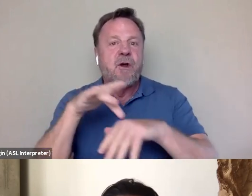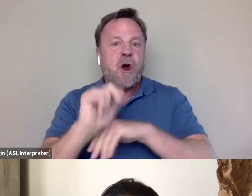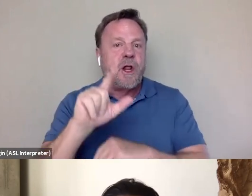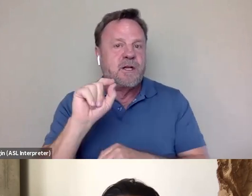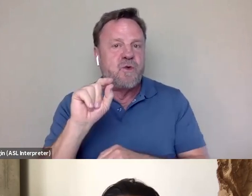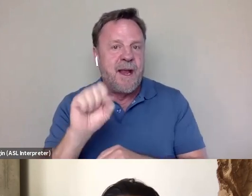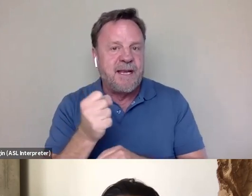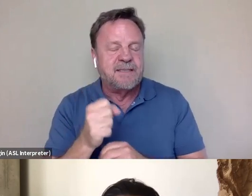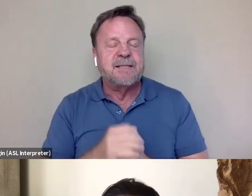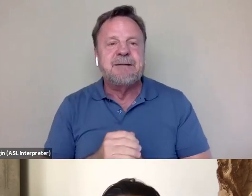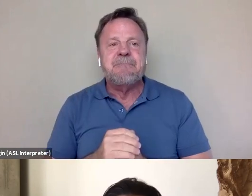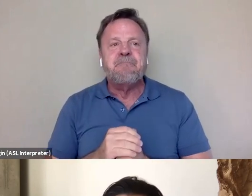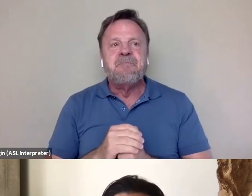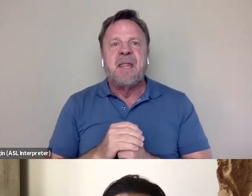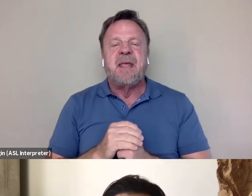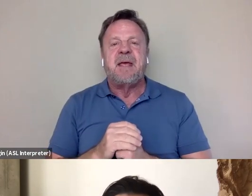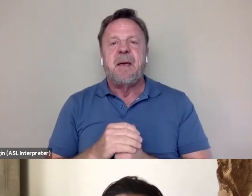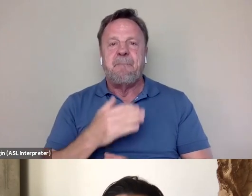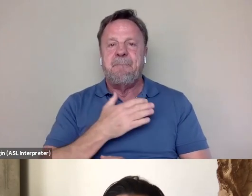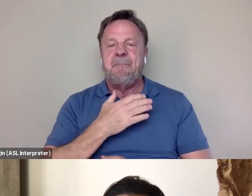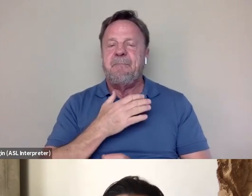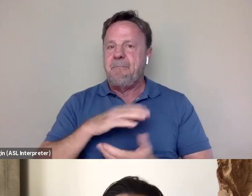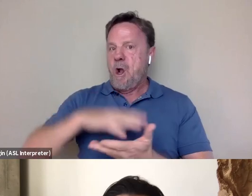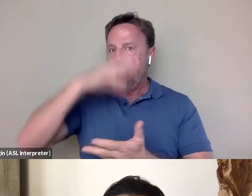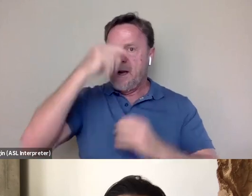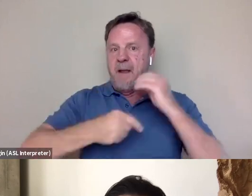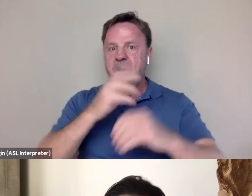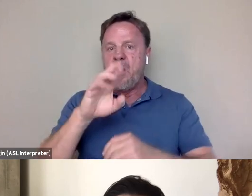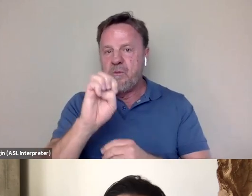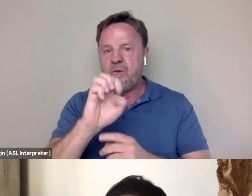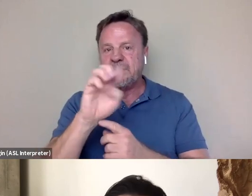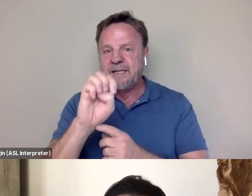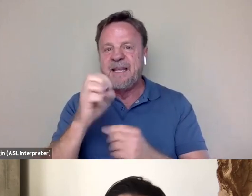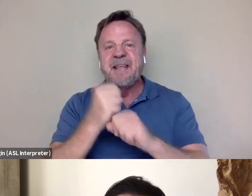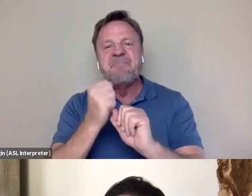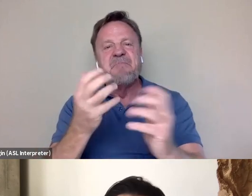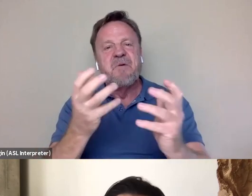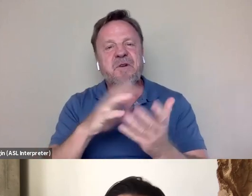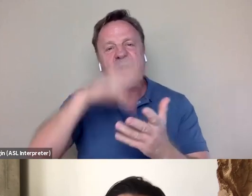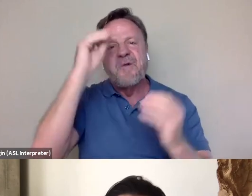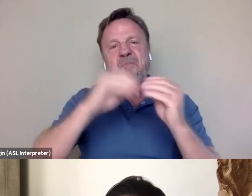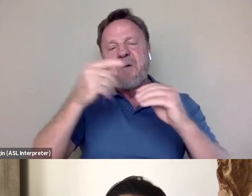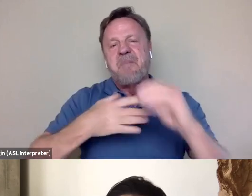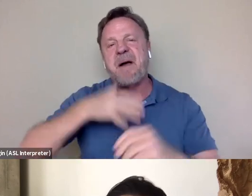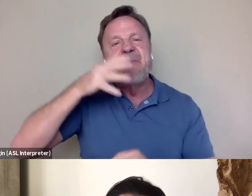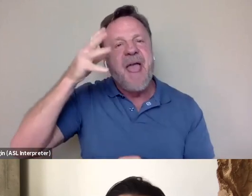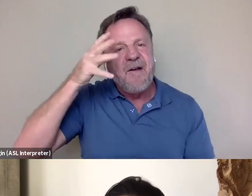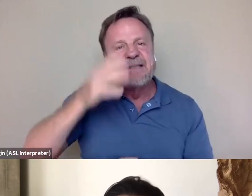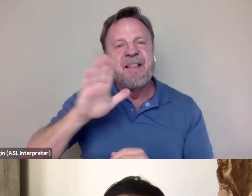And by learning about Bruce Lee, it made me actually want to learn more about my parents and like their situation when they first arrived,